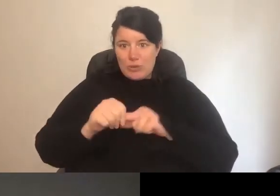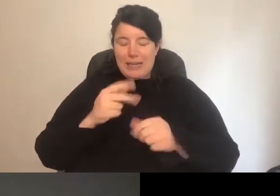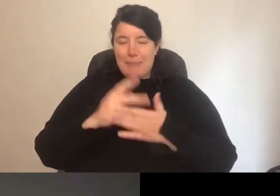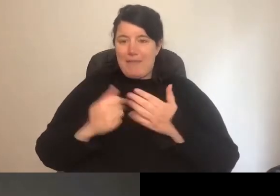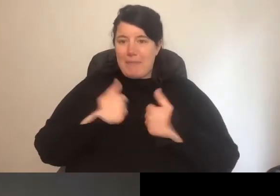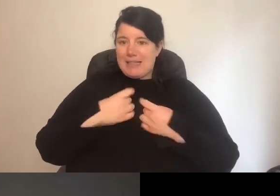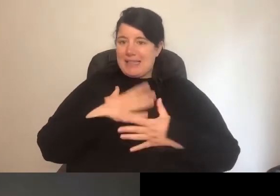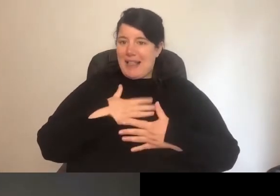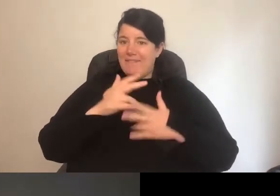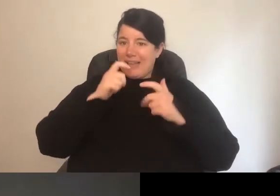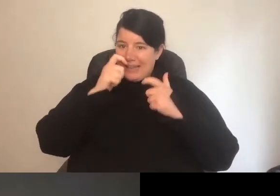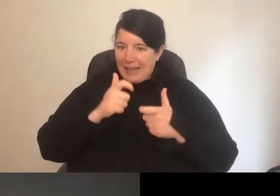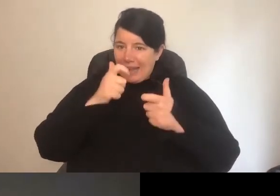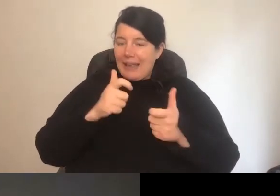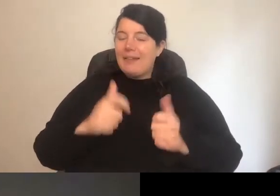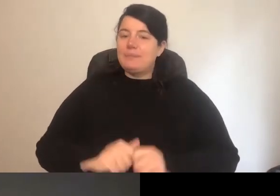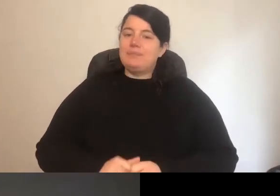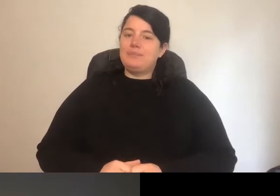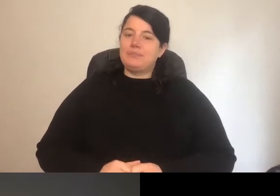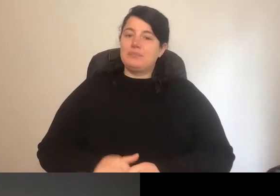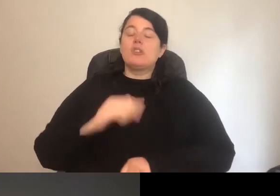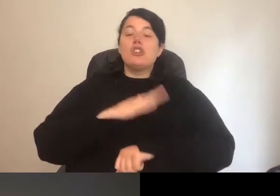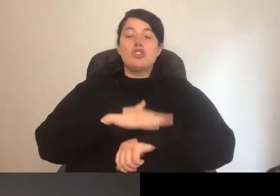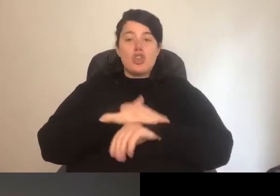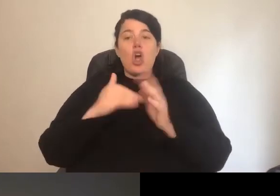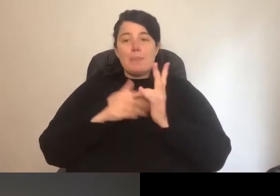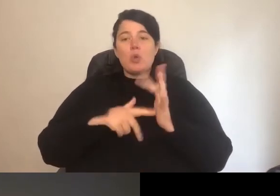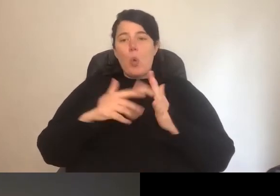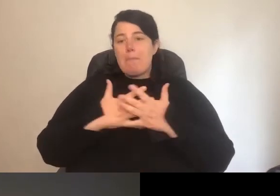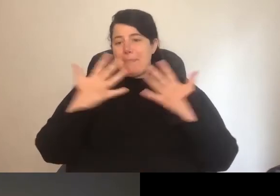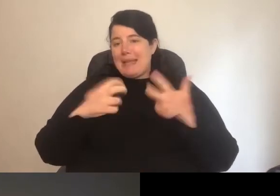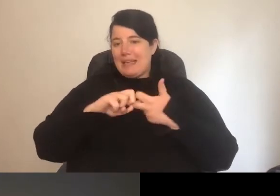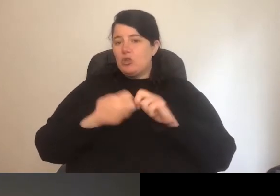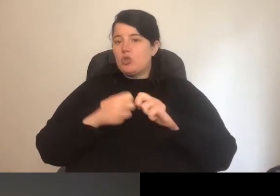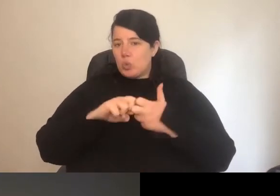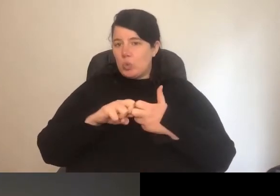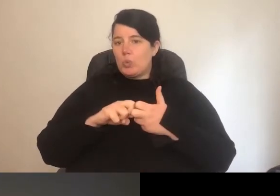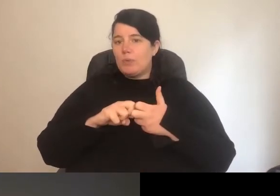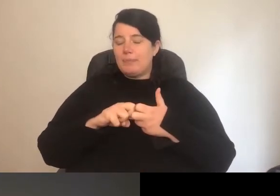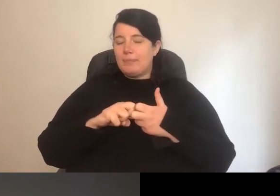zone is a real issue and especially, you know, it's going to be more of